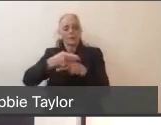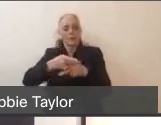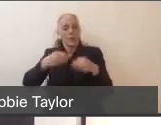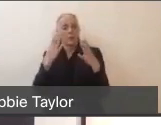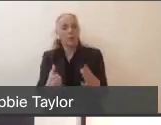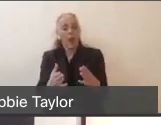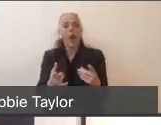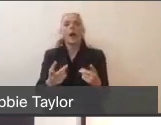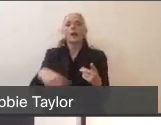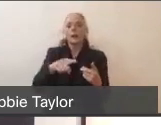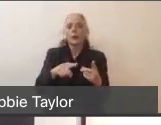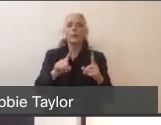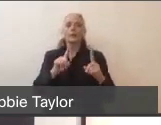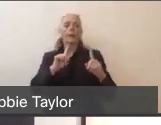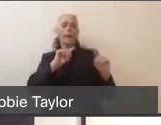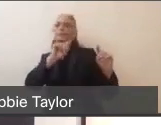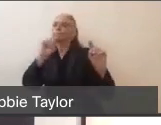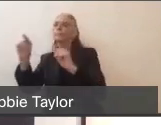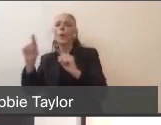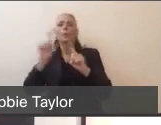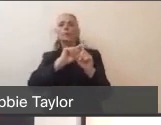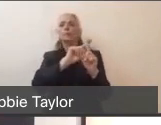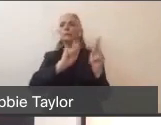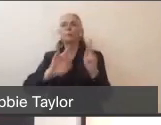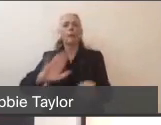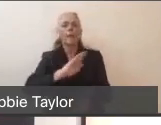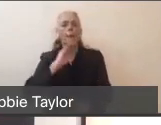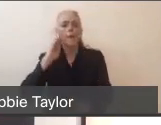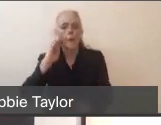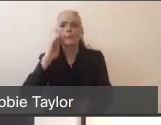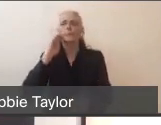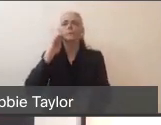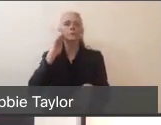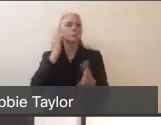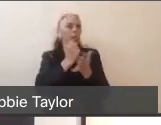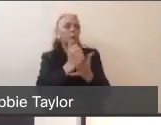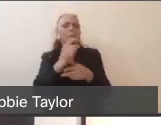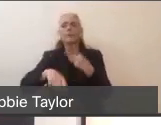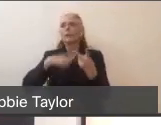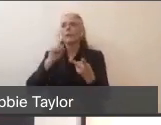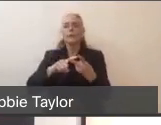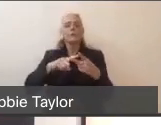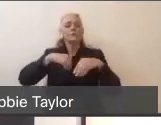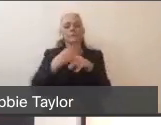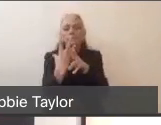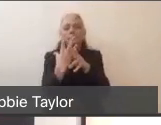and video visits to allow patients to get in touch with their provider, so they didn't have to come to a medical facility